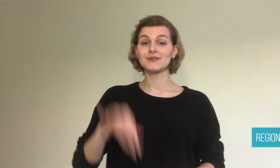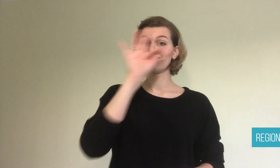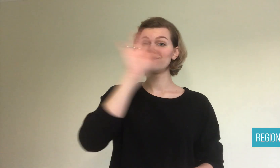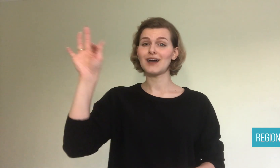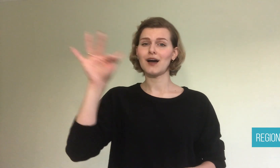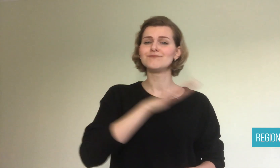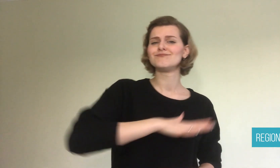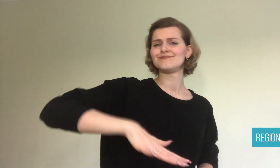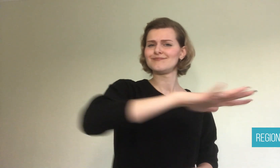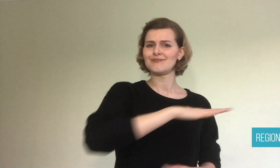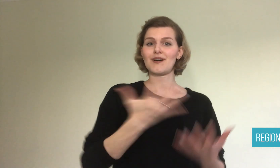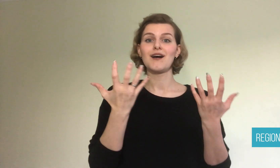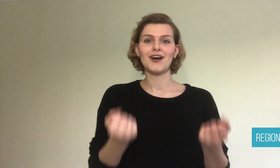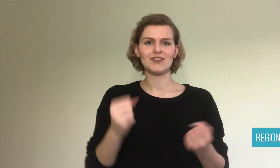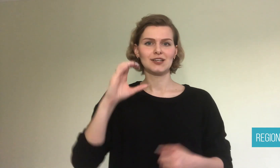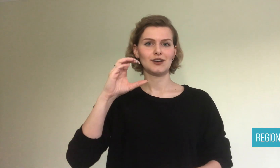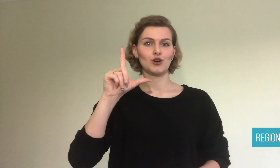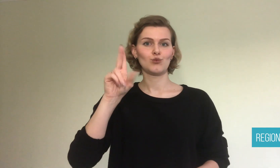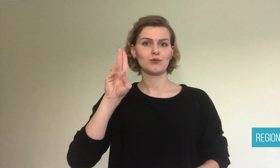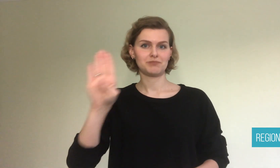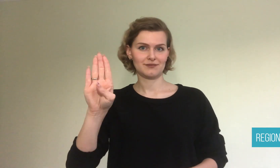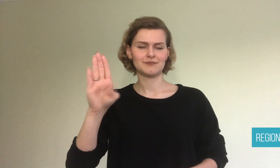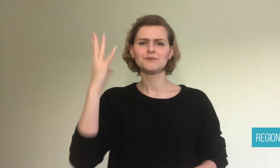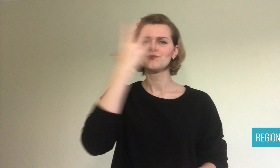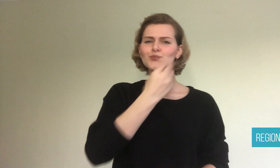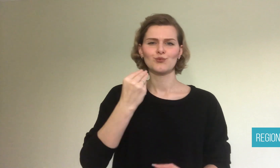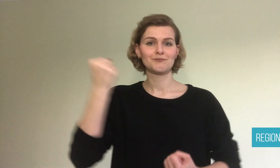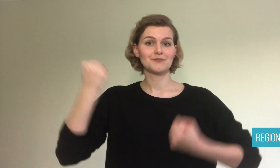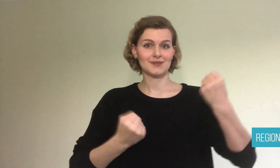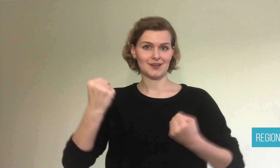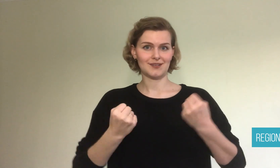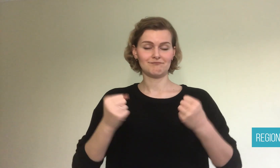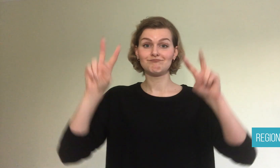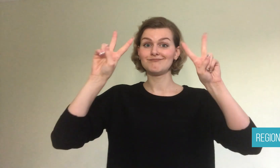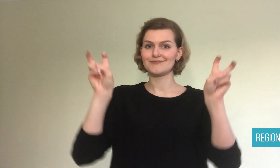In France, there is a Deaf Car Club. The club has 110 members